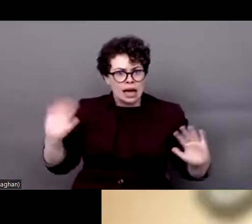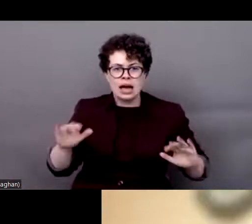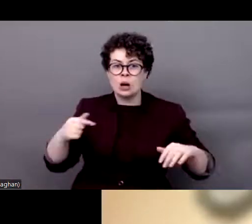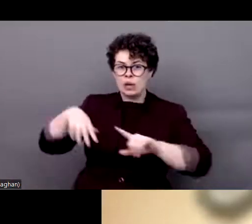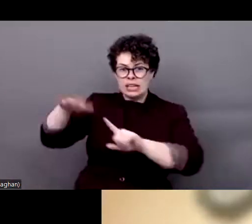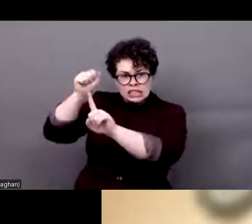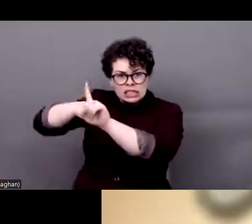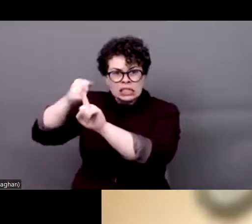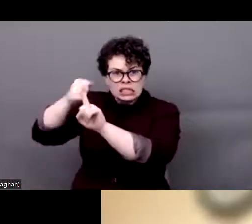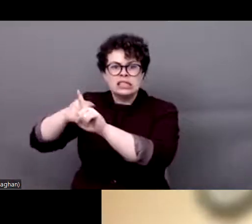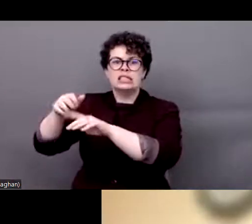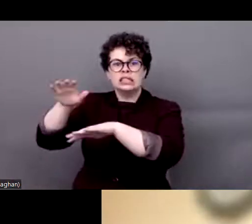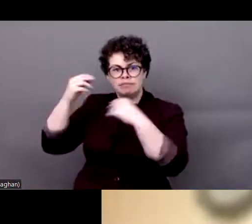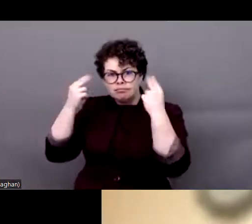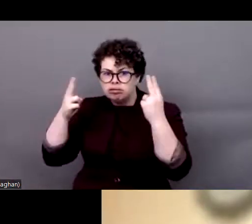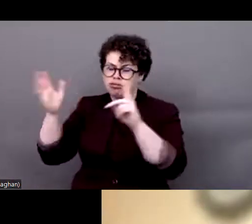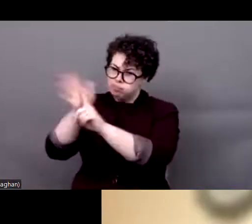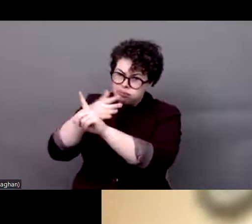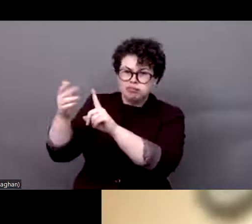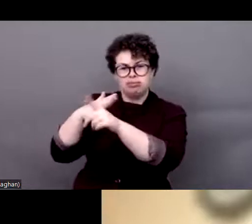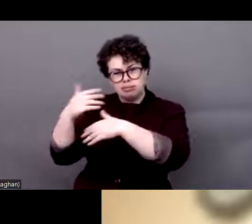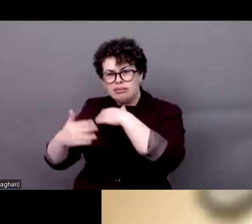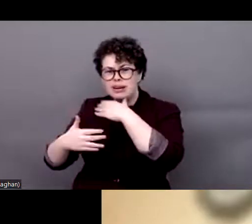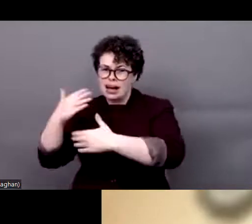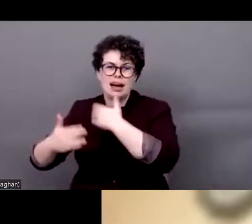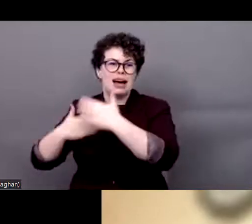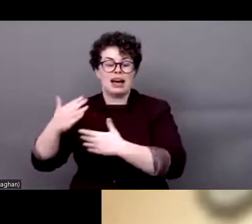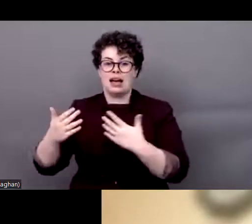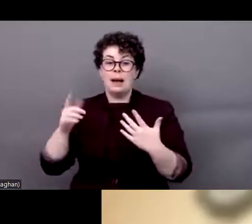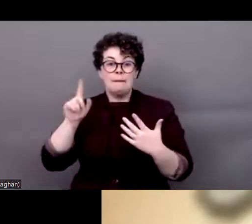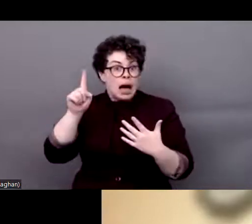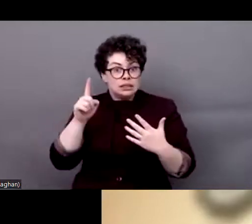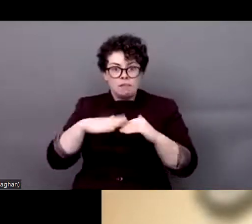within this new dynamic that